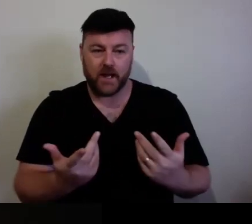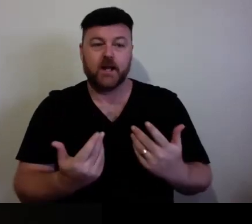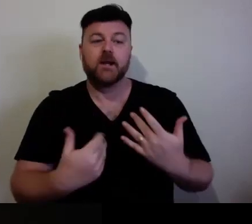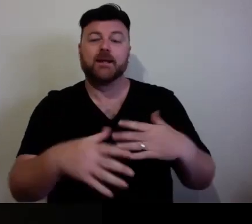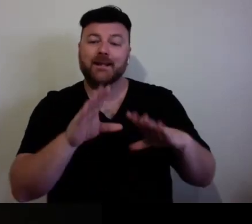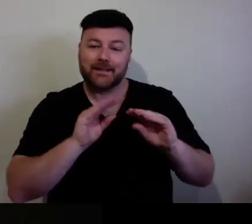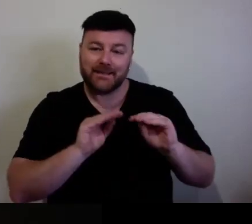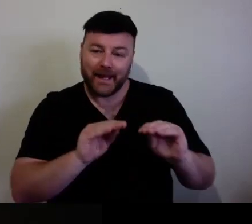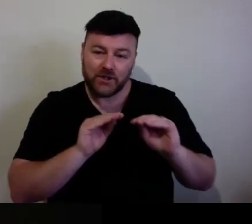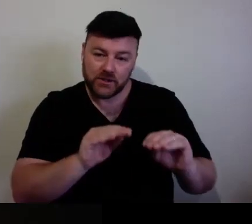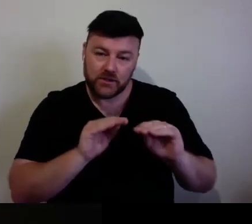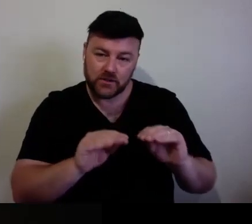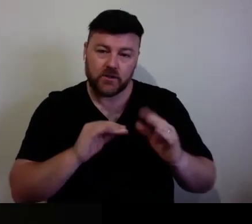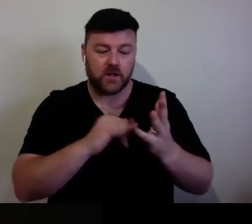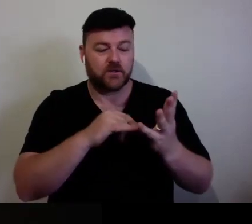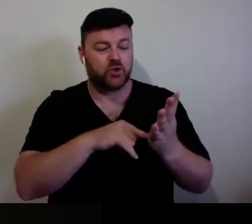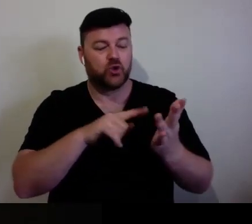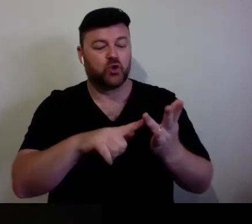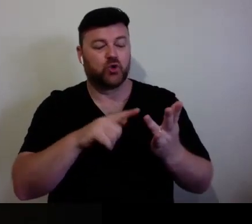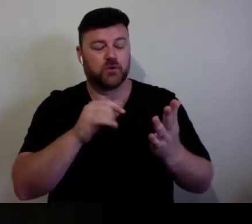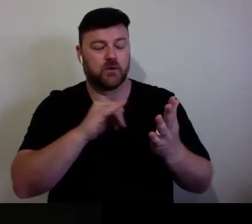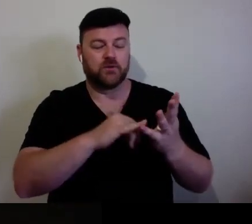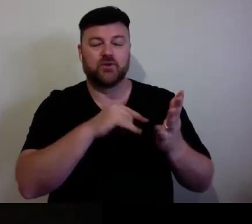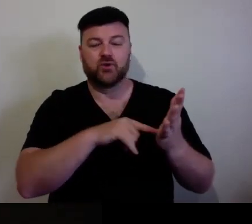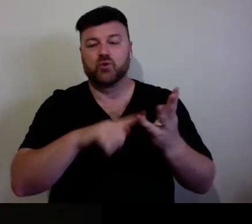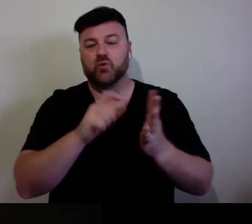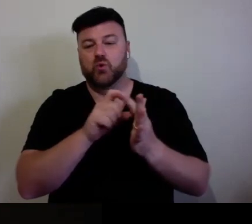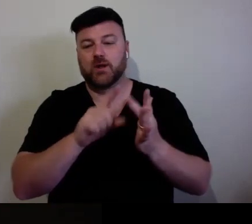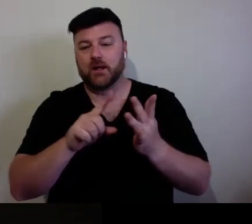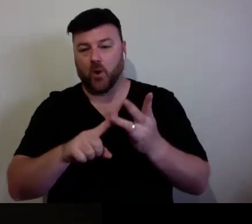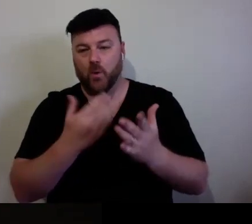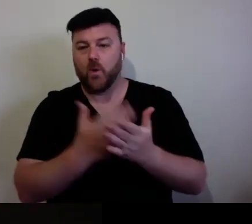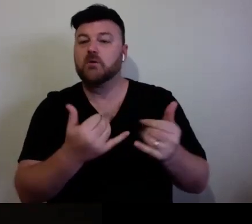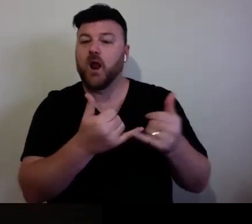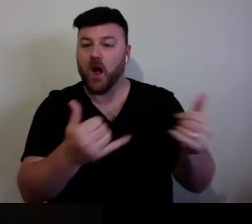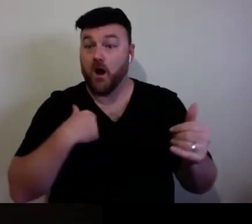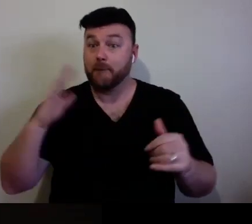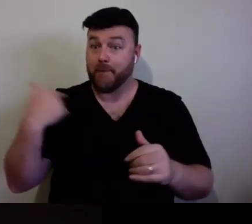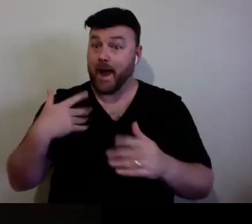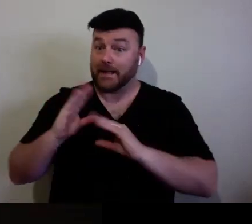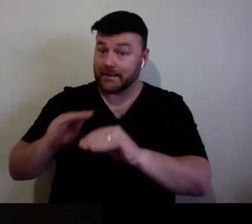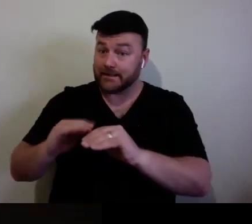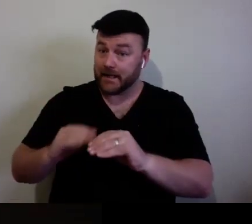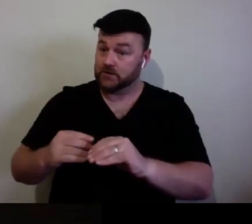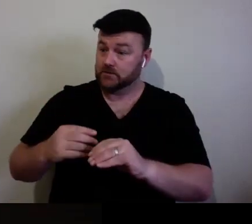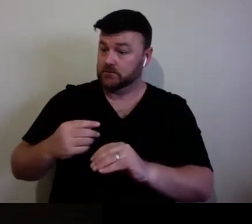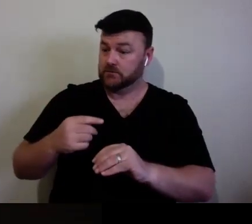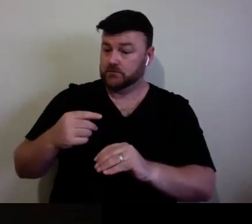So, eye used to teach studio in person. And then switched to teaching studio online. Unfortunately, I have seen